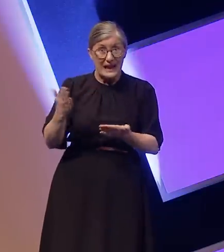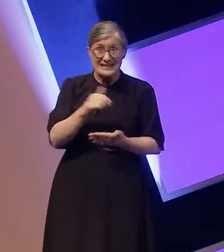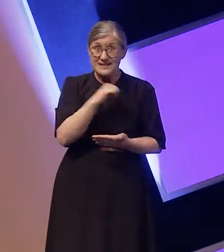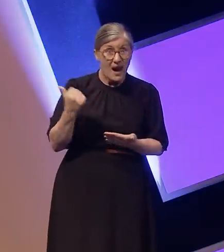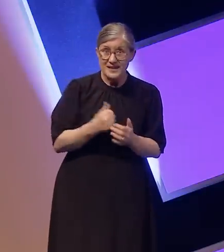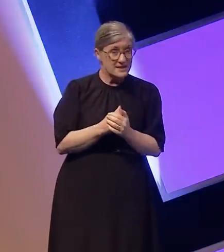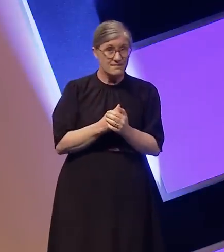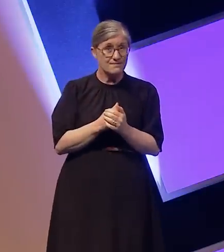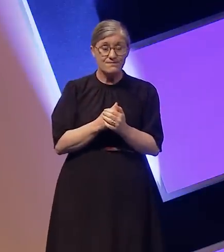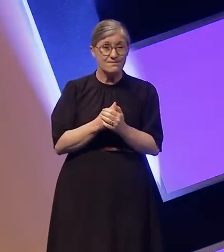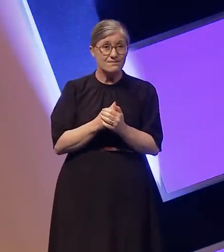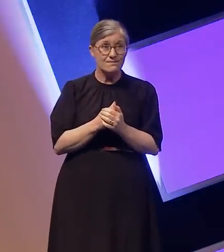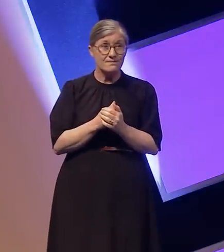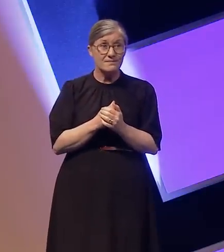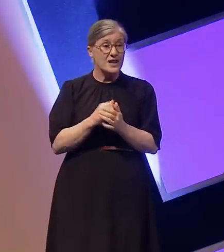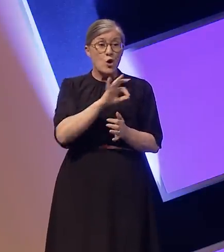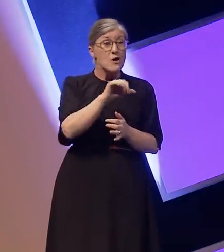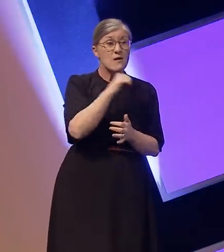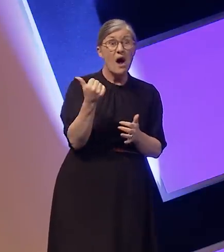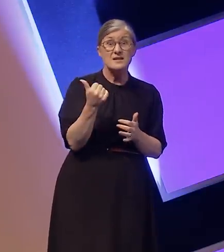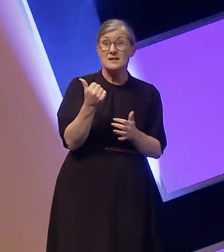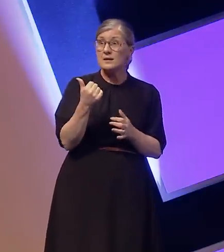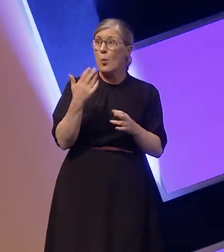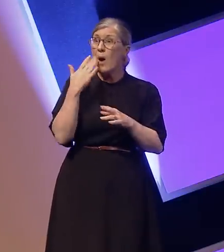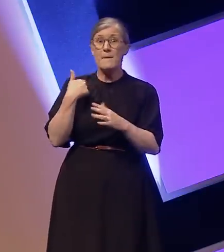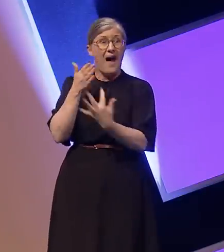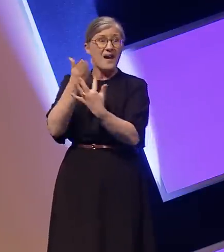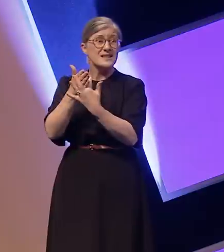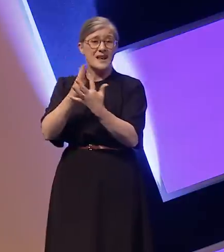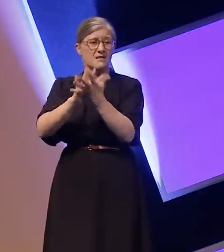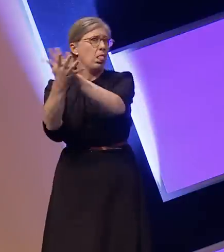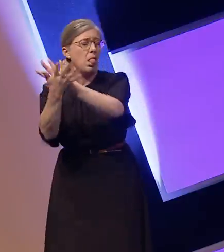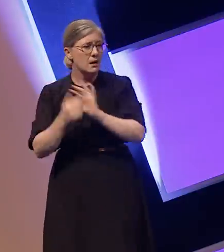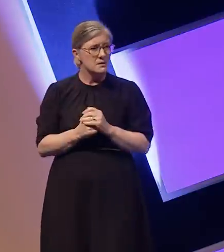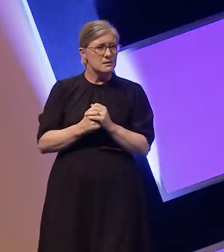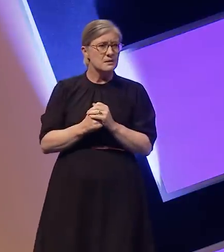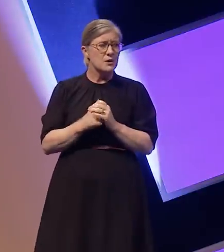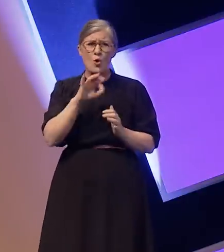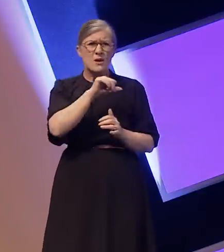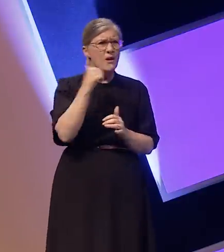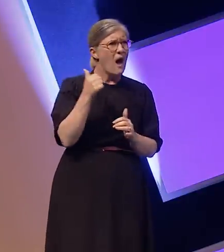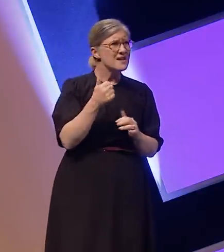it's not nice when my access is compromised. It's not nice to realize that my presence is a token